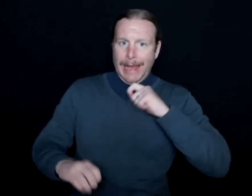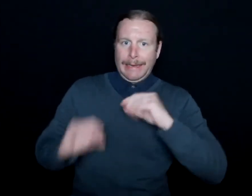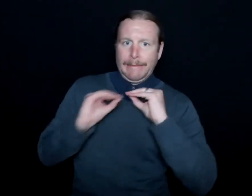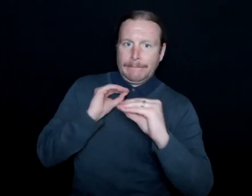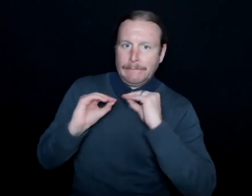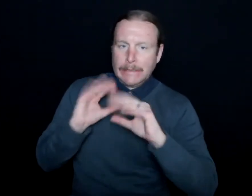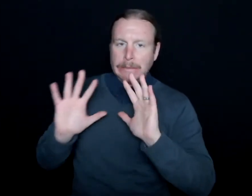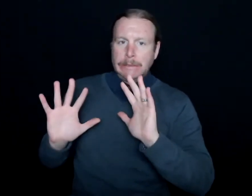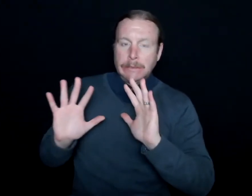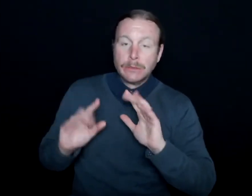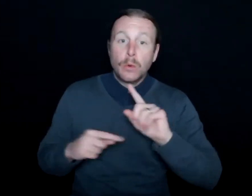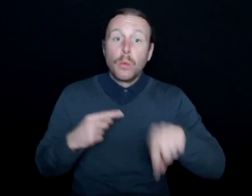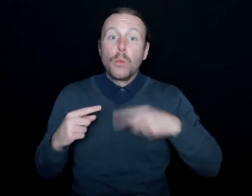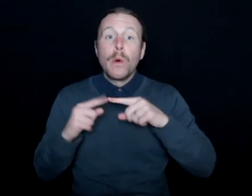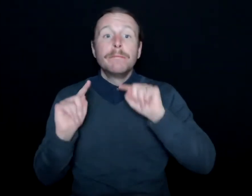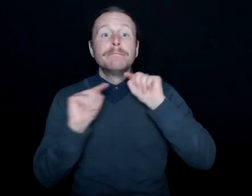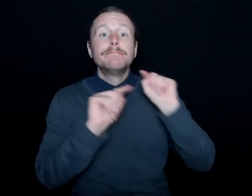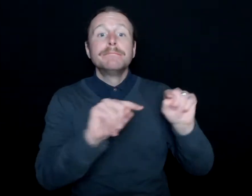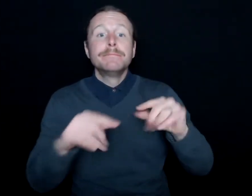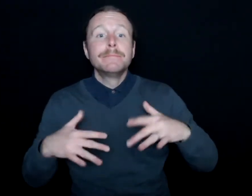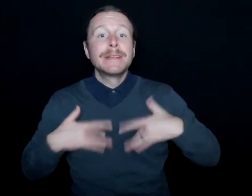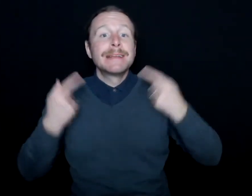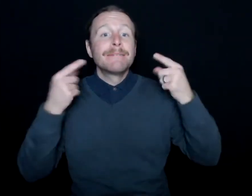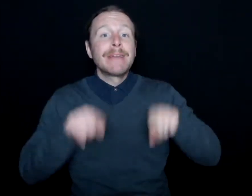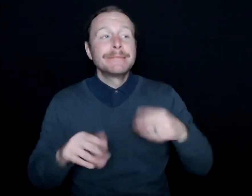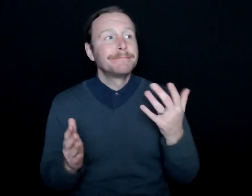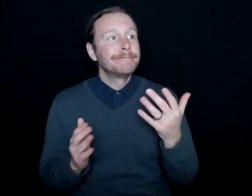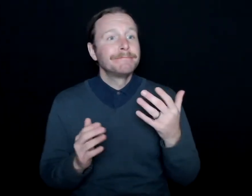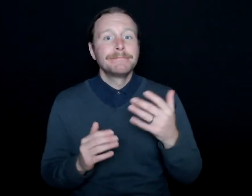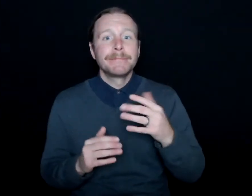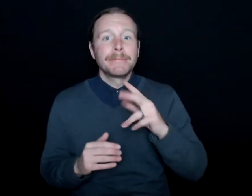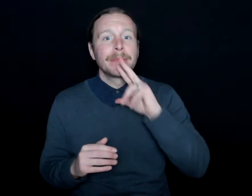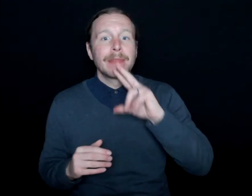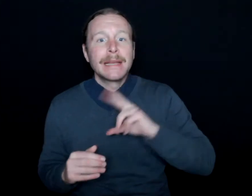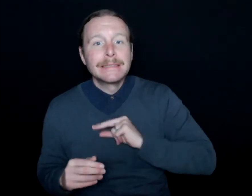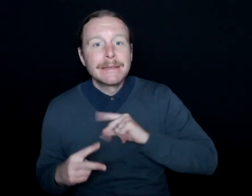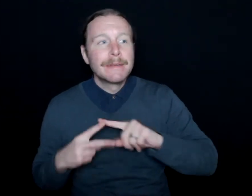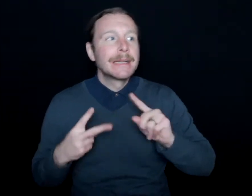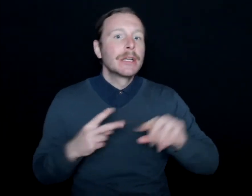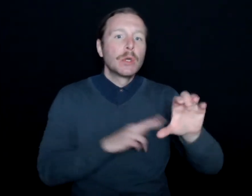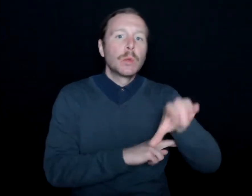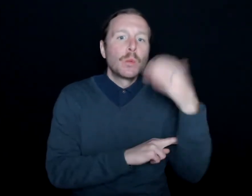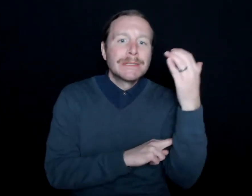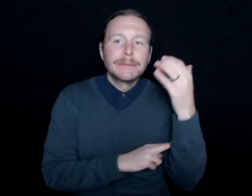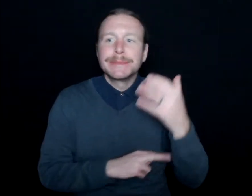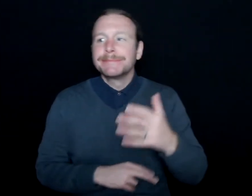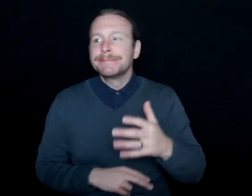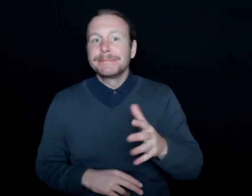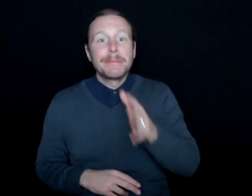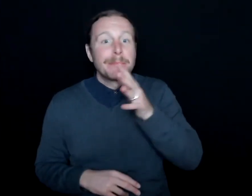And whenever we went to events, whether it was Thanksgiving, Christmas, parent-teacher conferences where I would